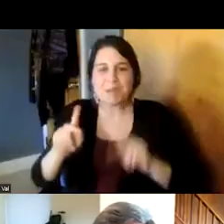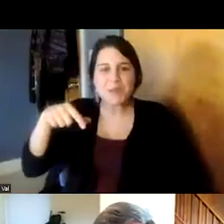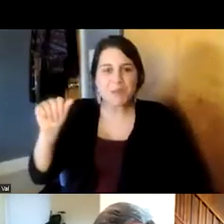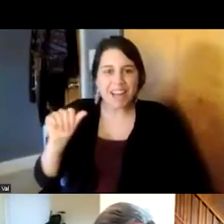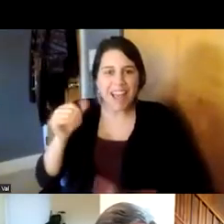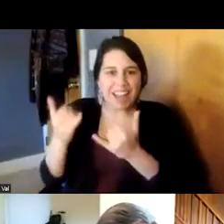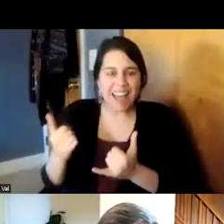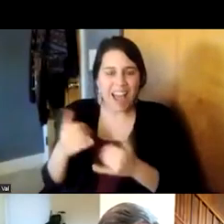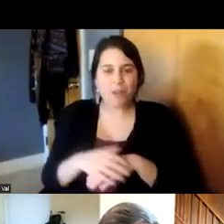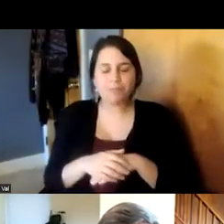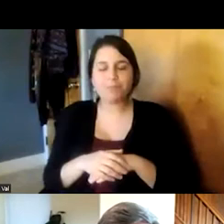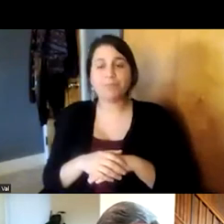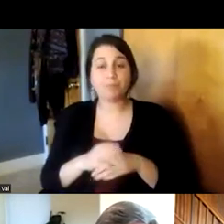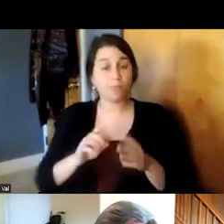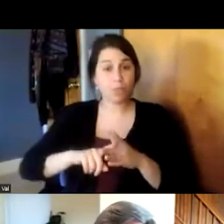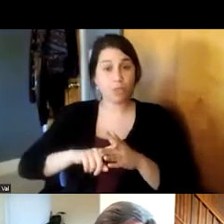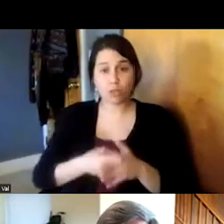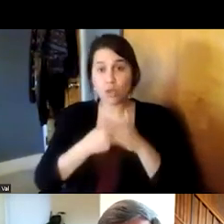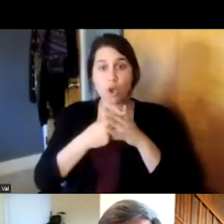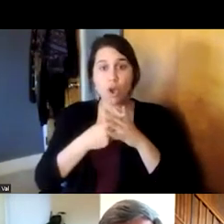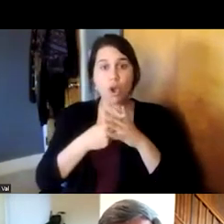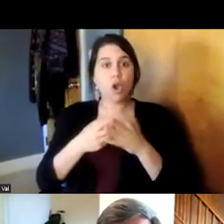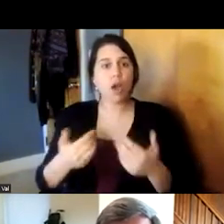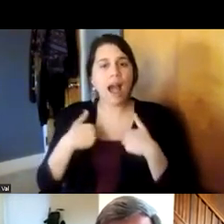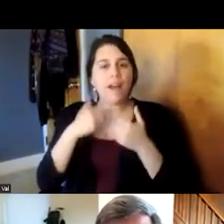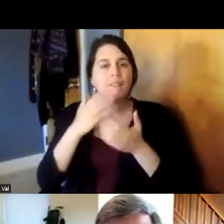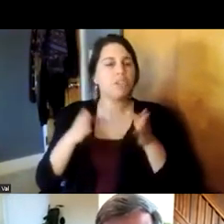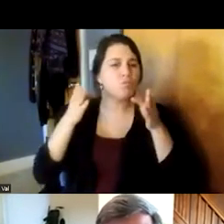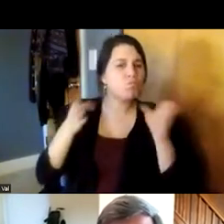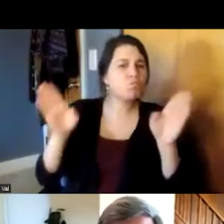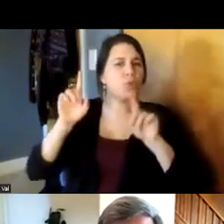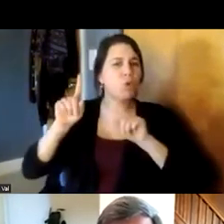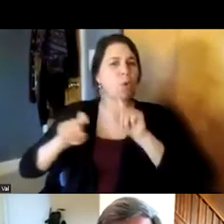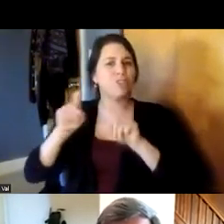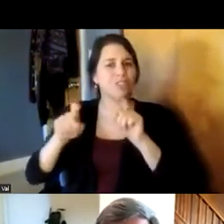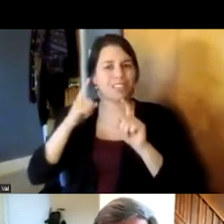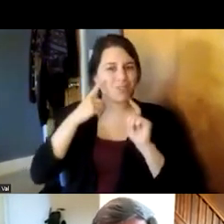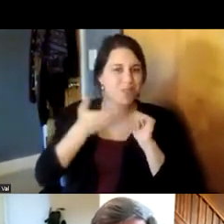but to begin with um we have some sort of thematic questions that are sort of ready for everyone to